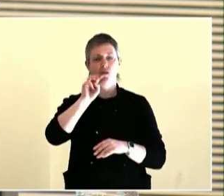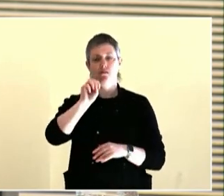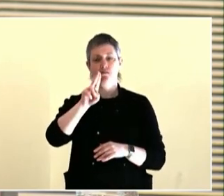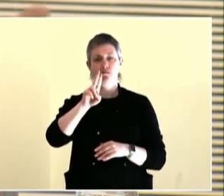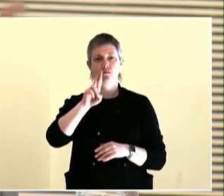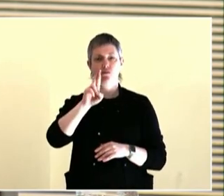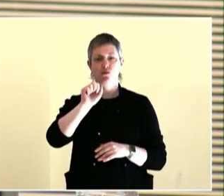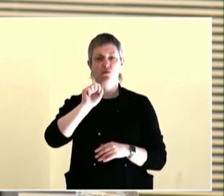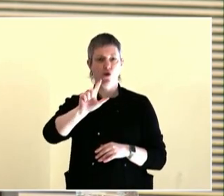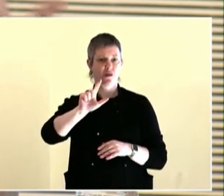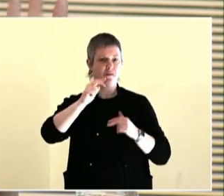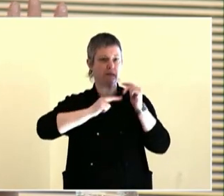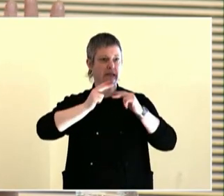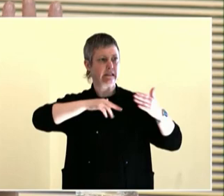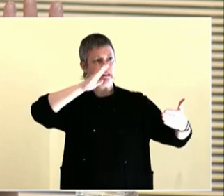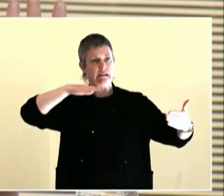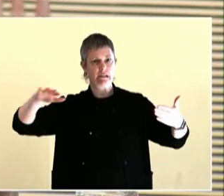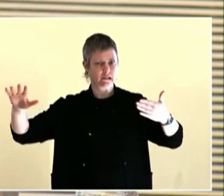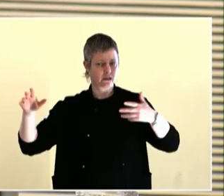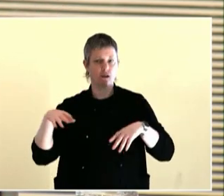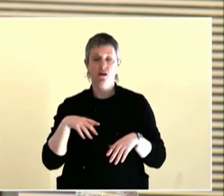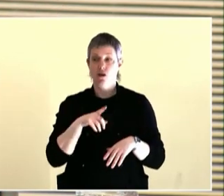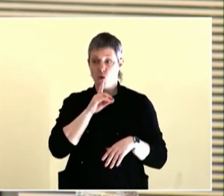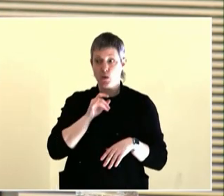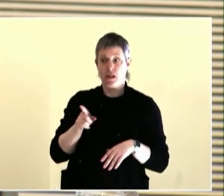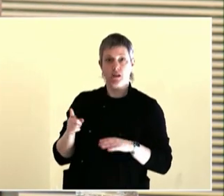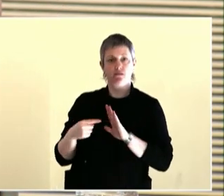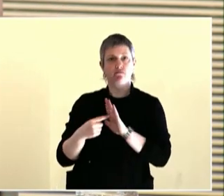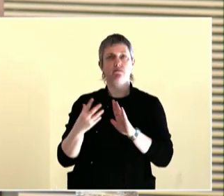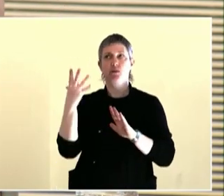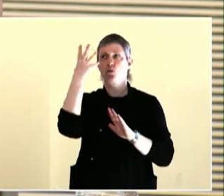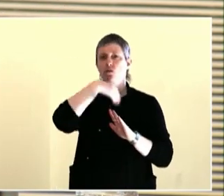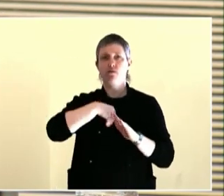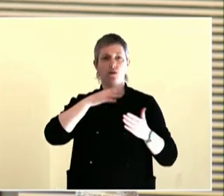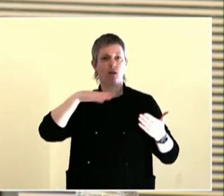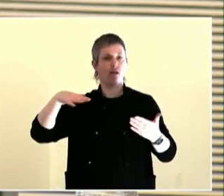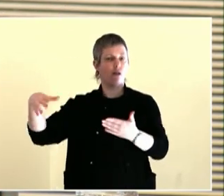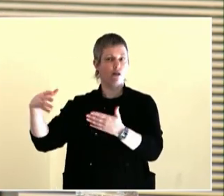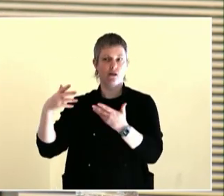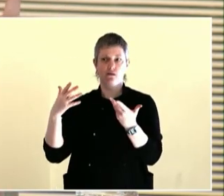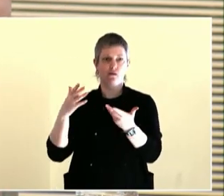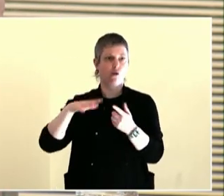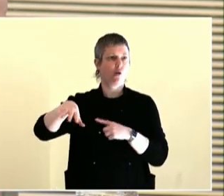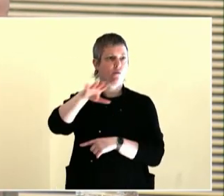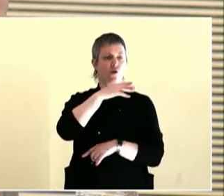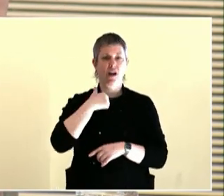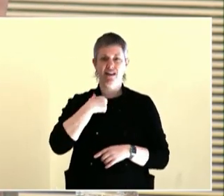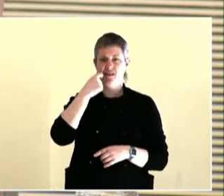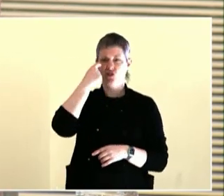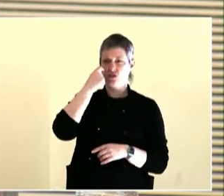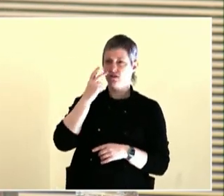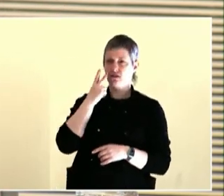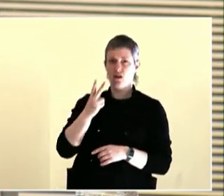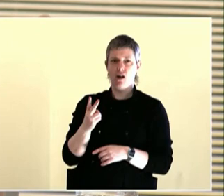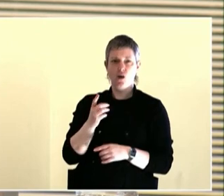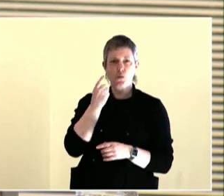learned a little bit about the port in the quasi-governmental organizations and we also taught